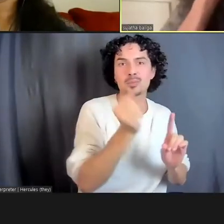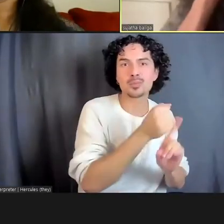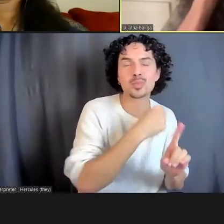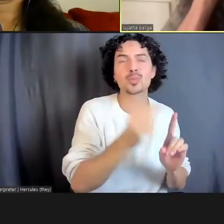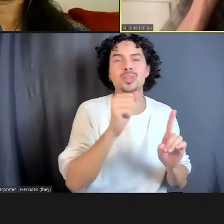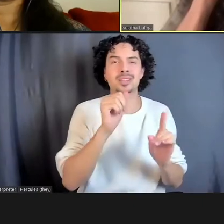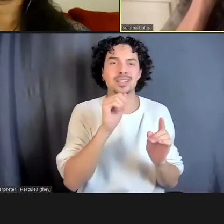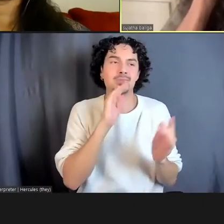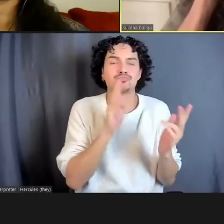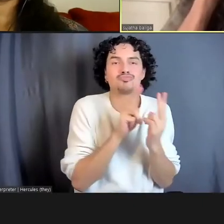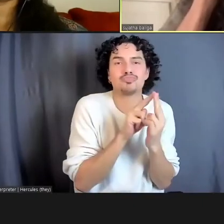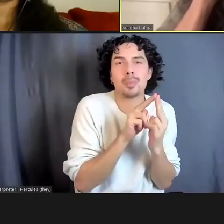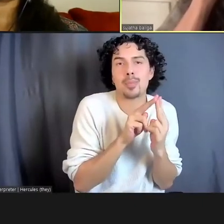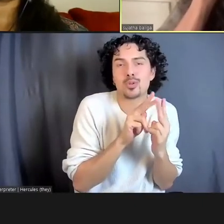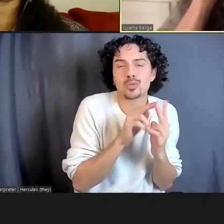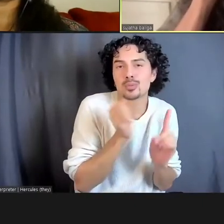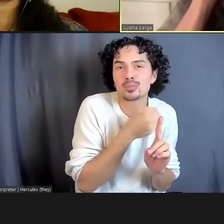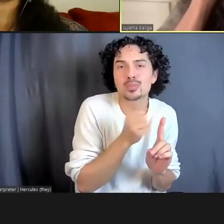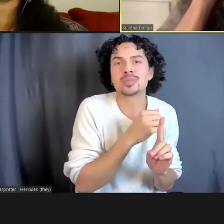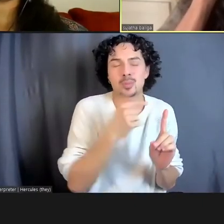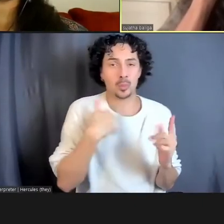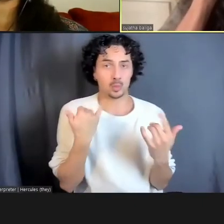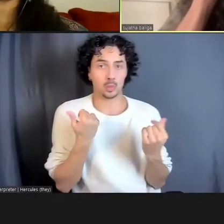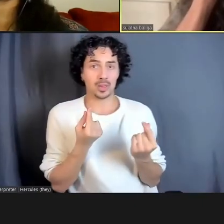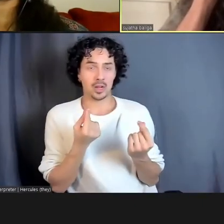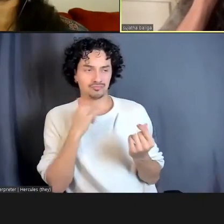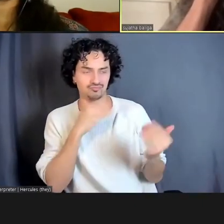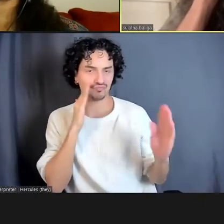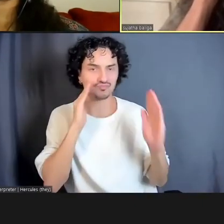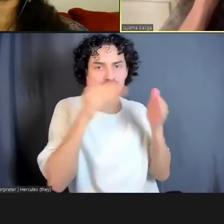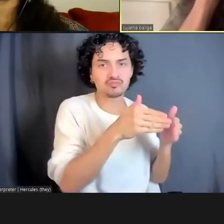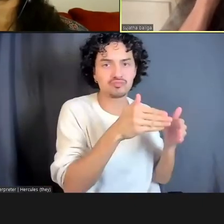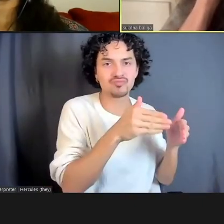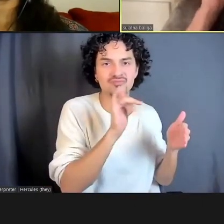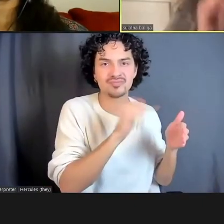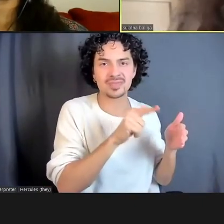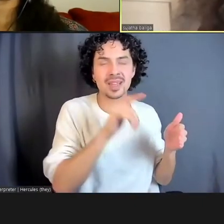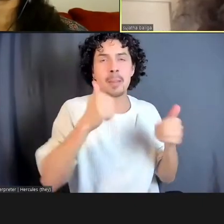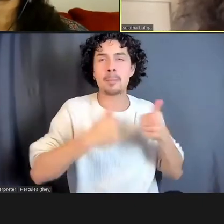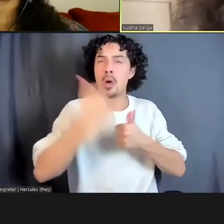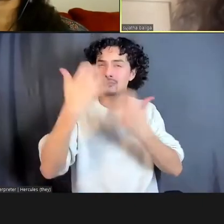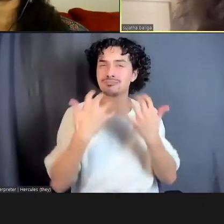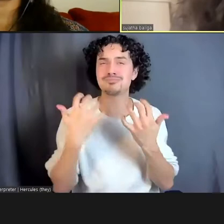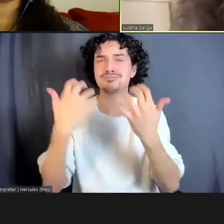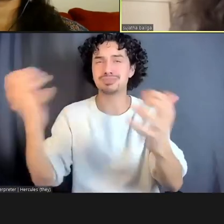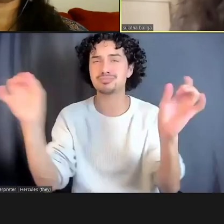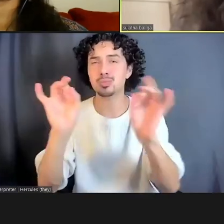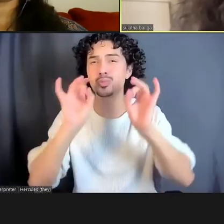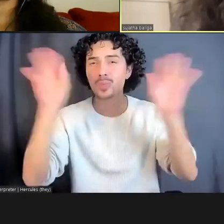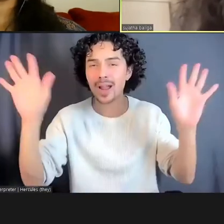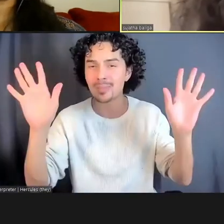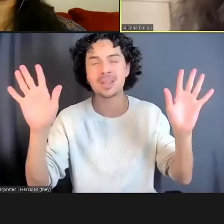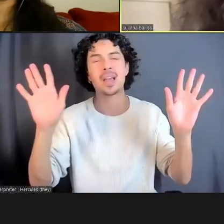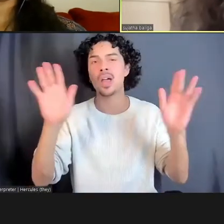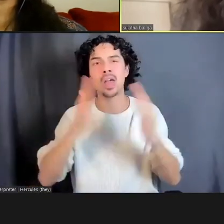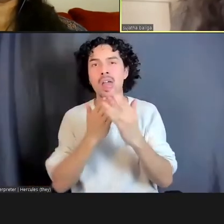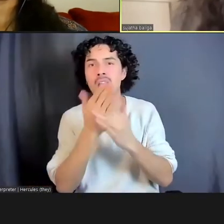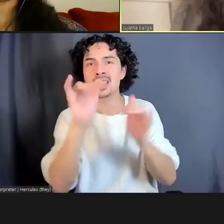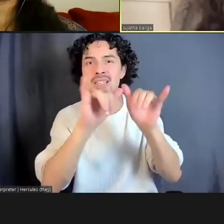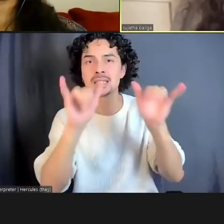work that I'm doing now, the vast majority of crime survivors do not contact the system. The vast majority of us do not.